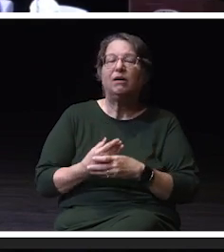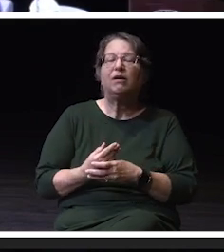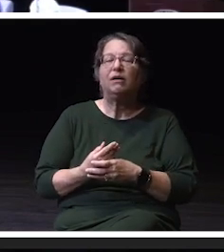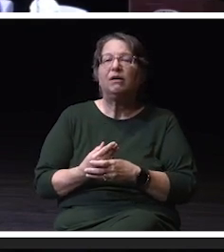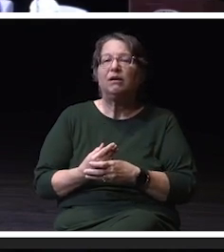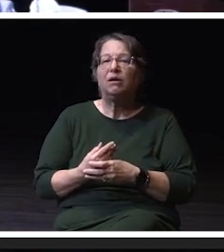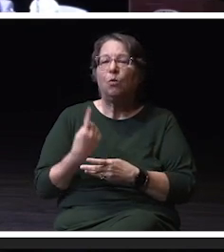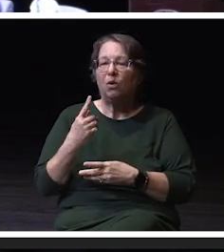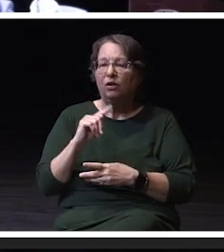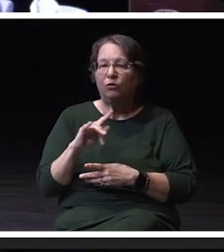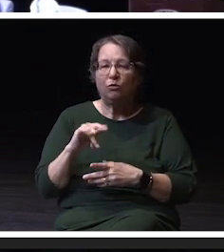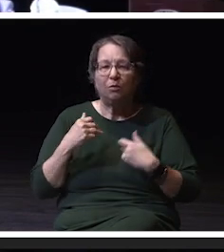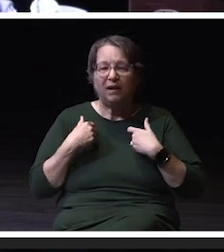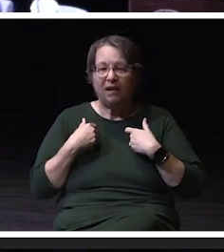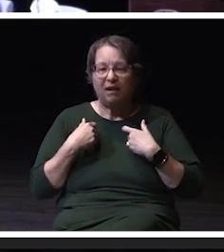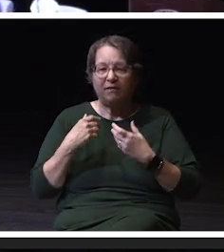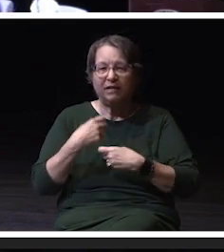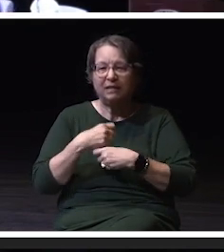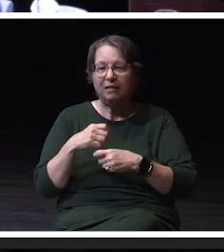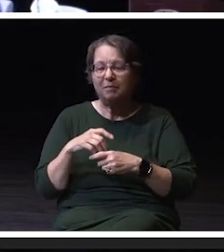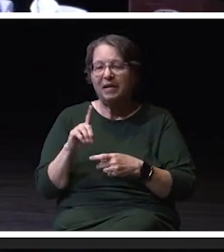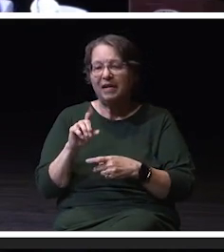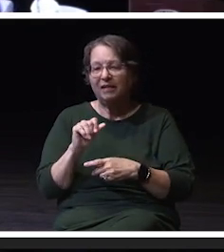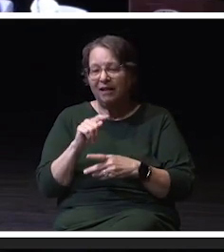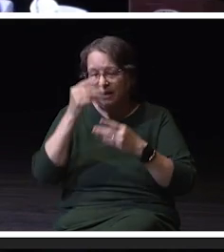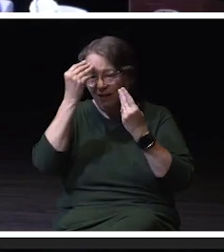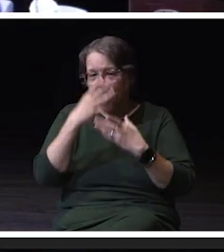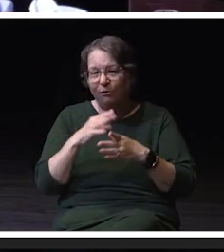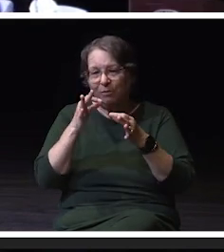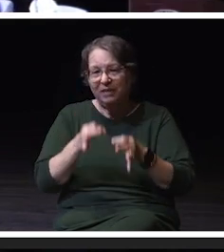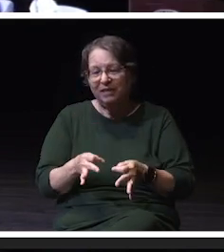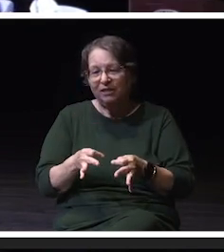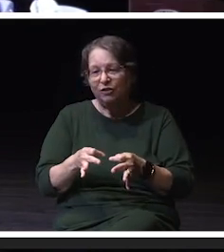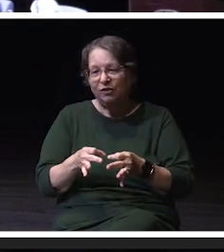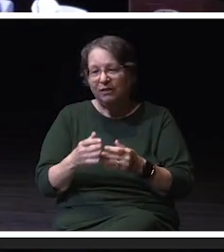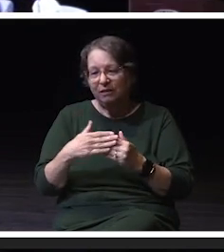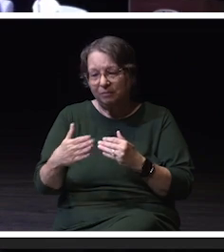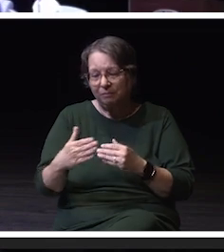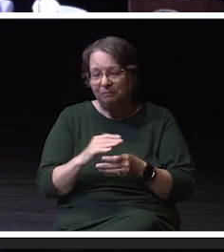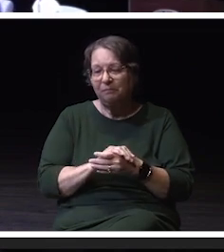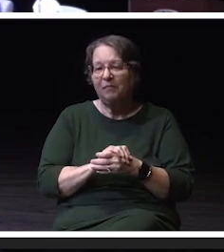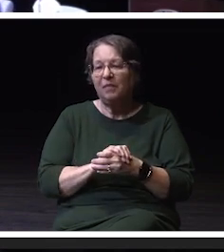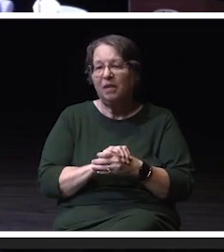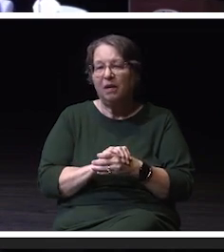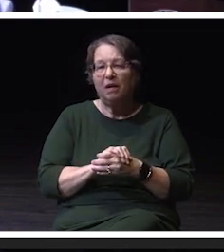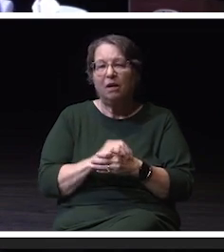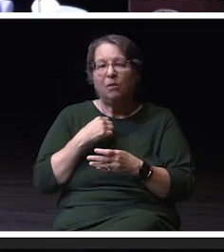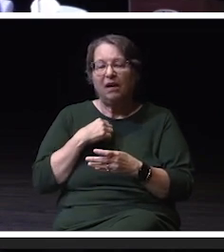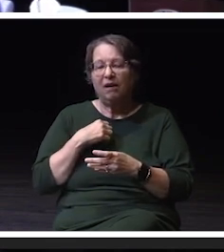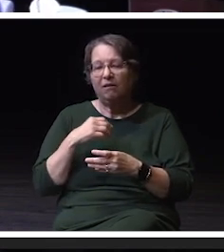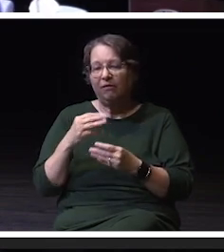and to make data informed decisions in this space moving forward, is the campus climate survey. We all had the opportunity